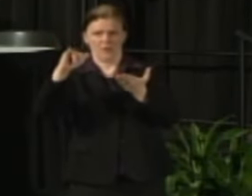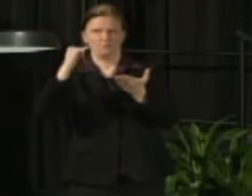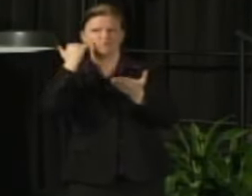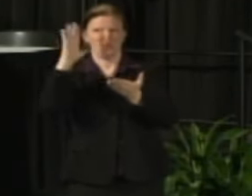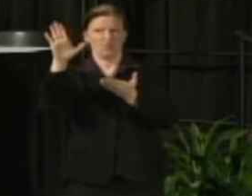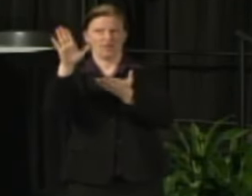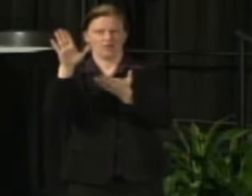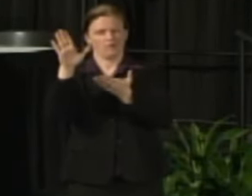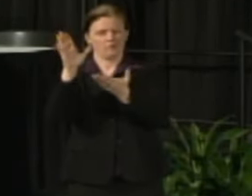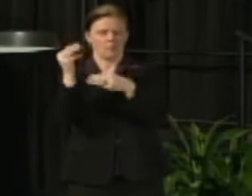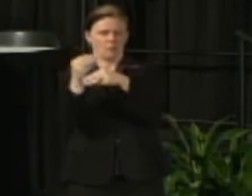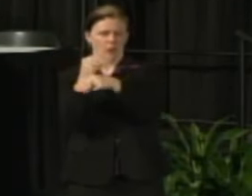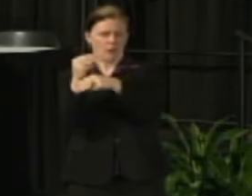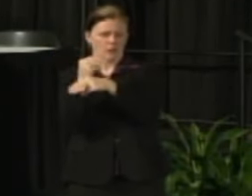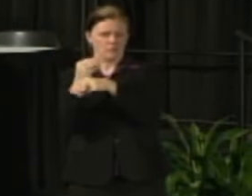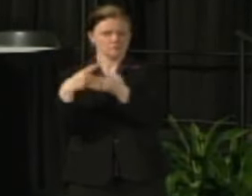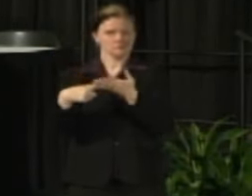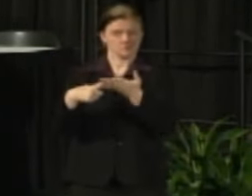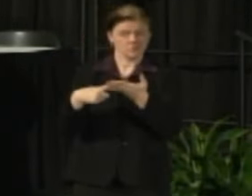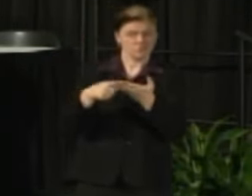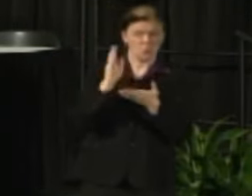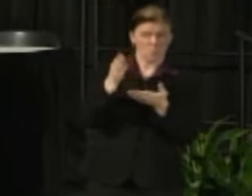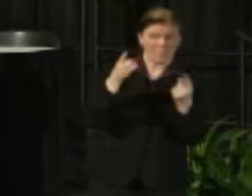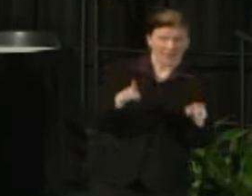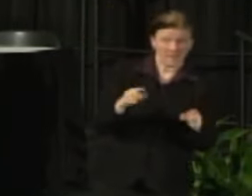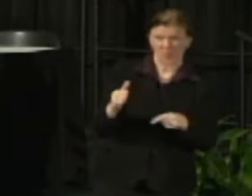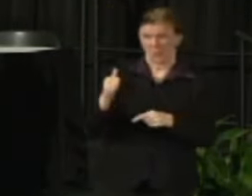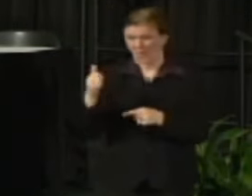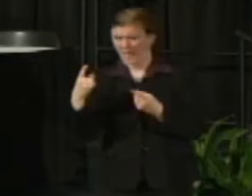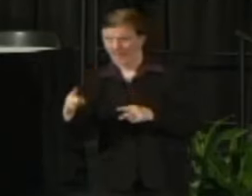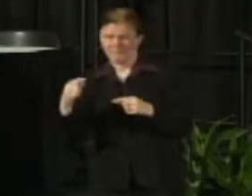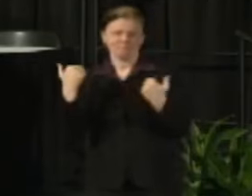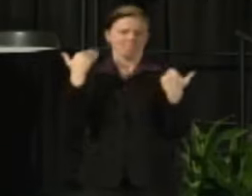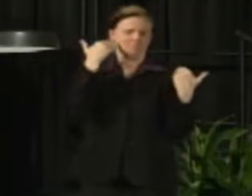There's some discussion about that may not be the formula going the forward. We don't know.